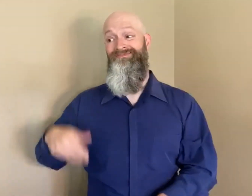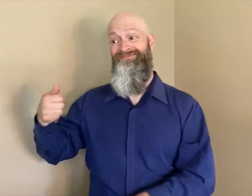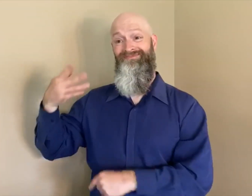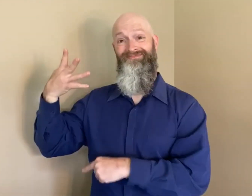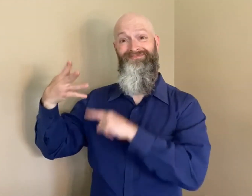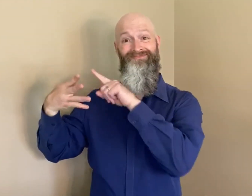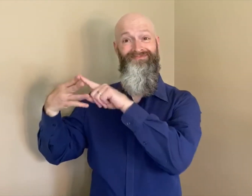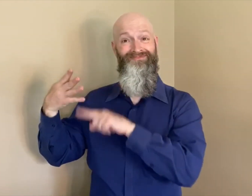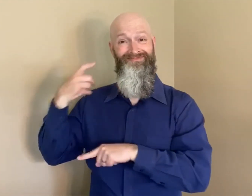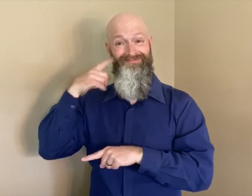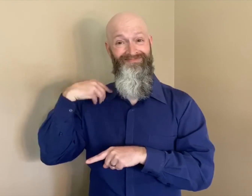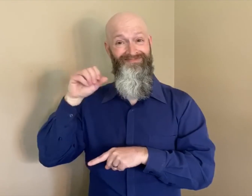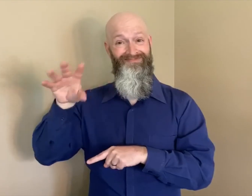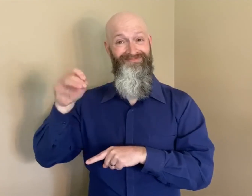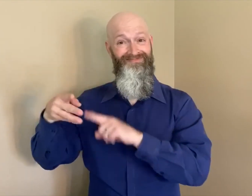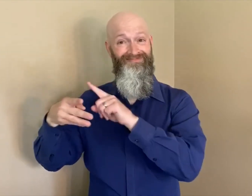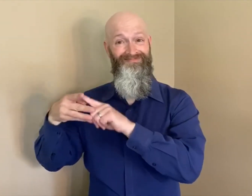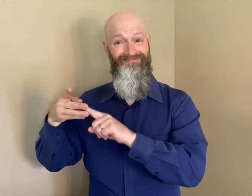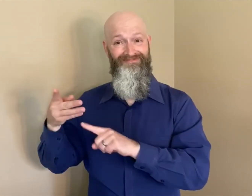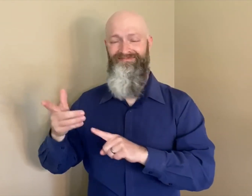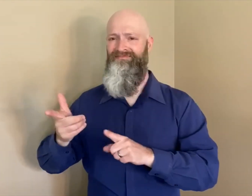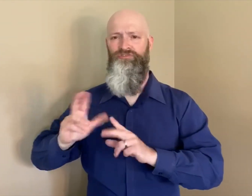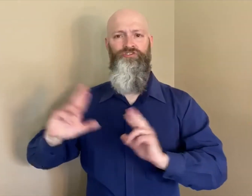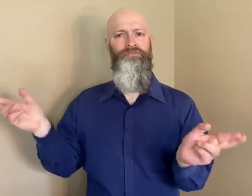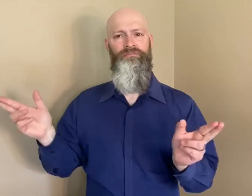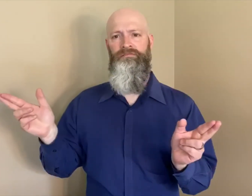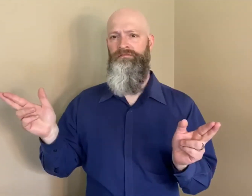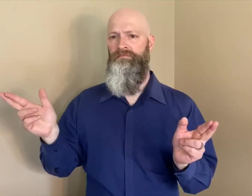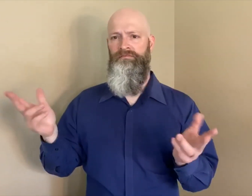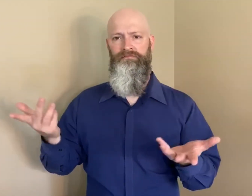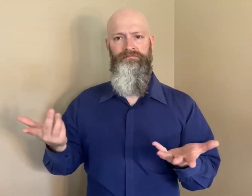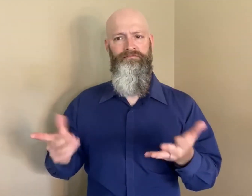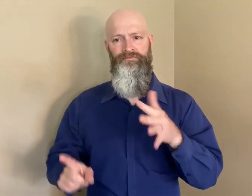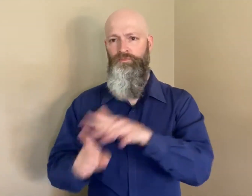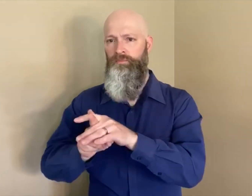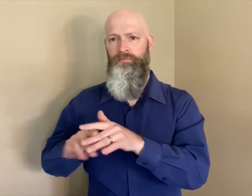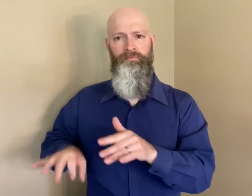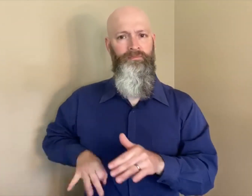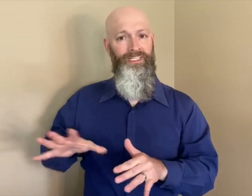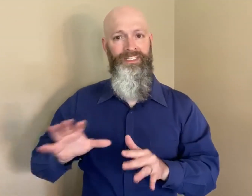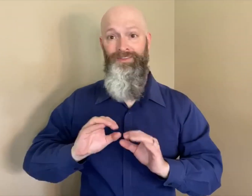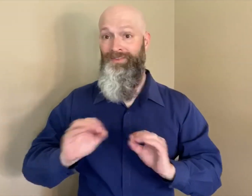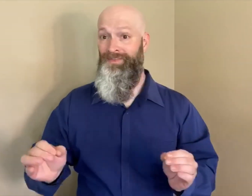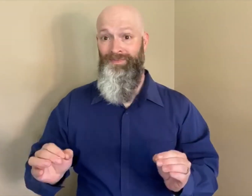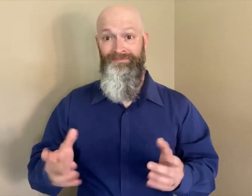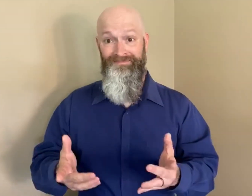The four new testing sites are readily available at no cost for walk-in testing.